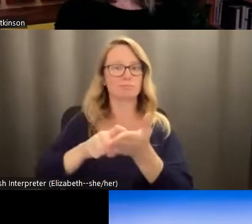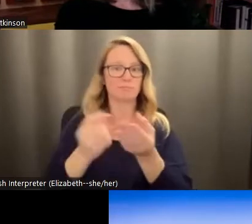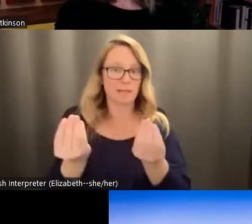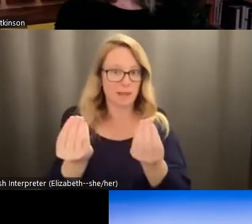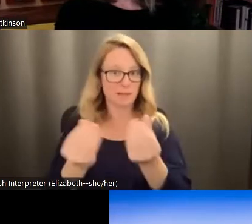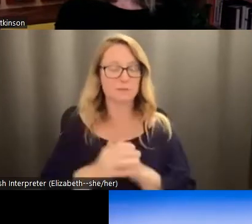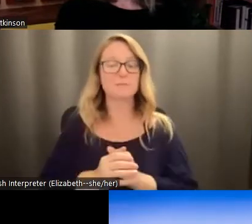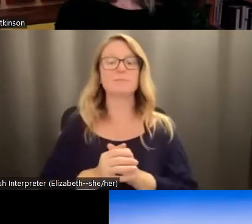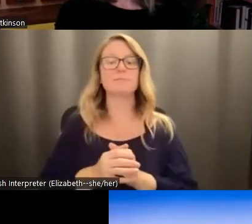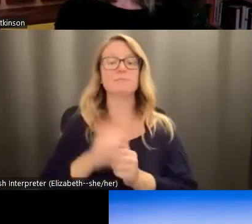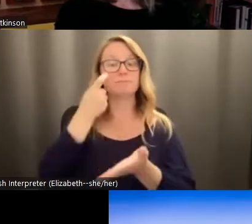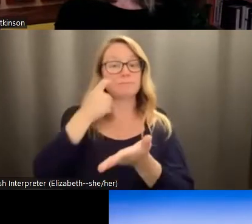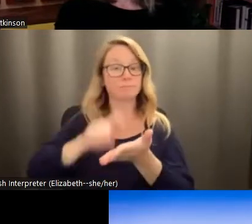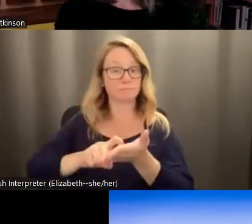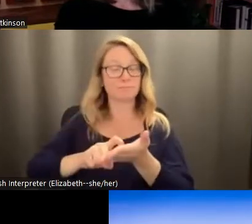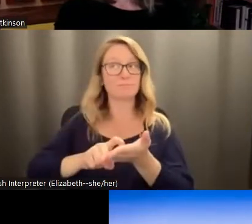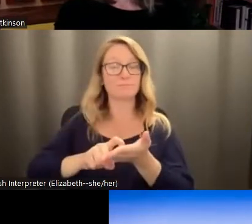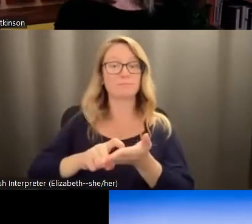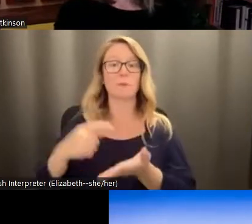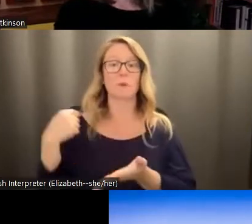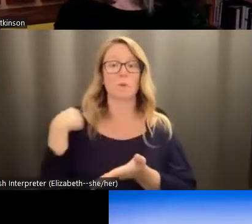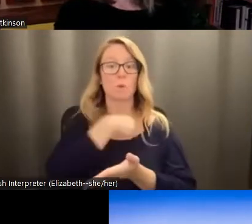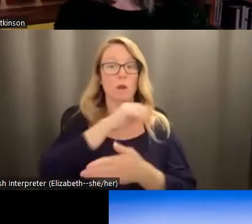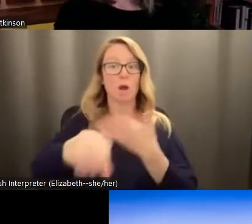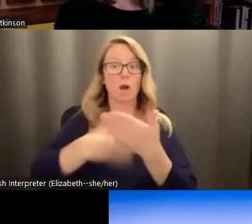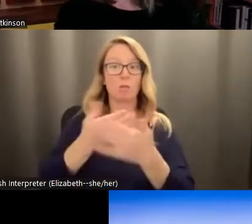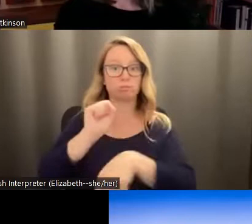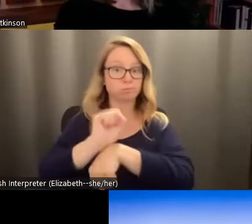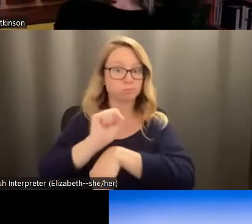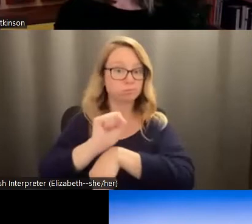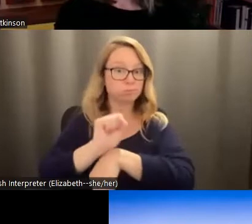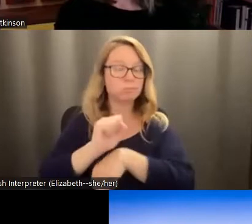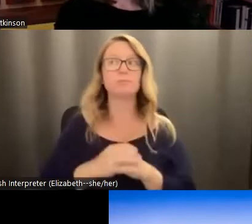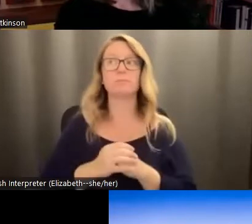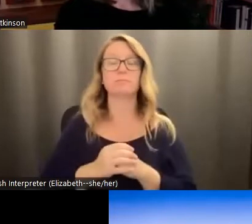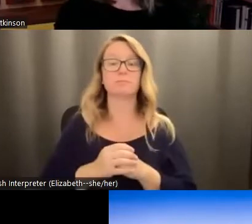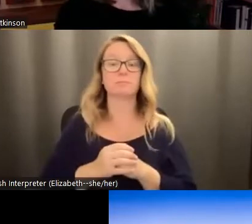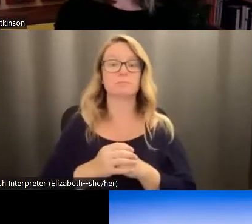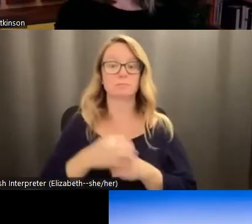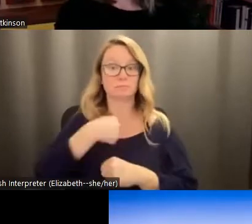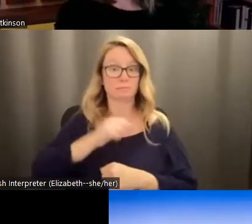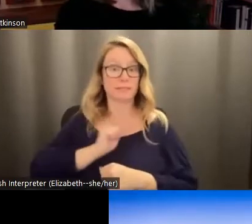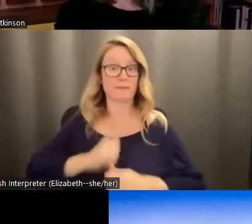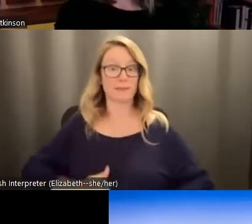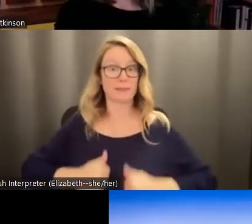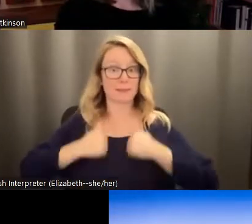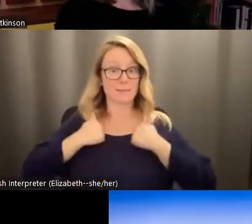acknowledge that we all work and I myself live on the lands of